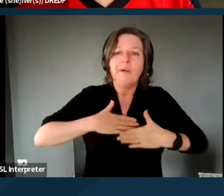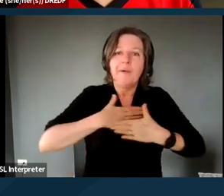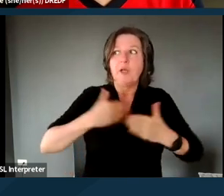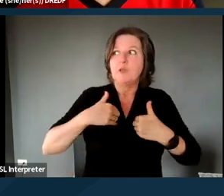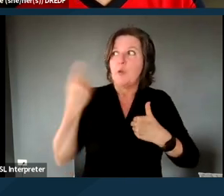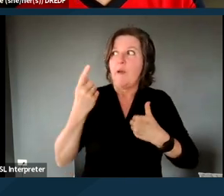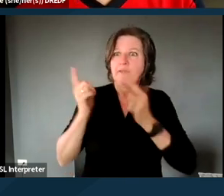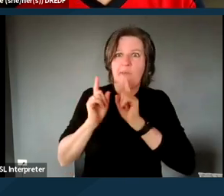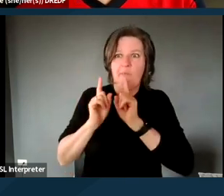who has been where you have been,